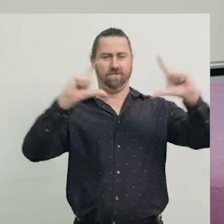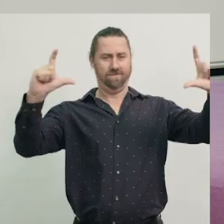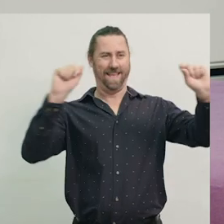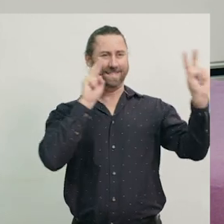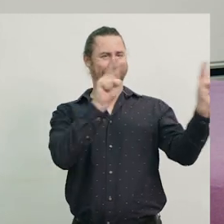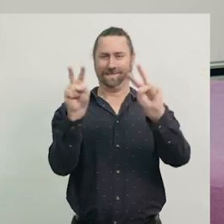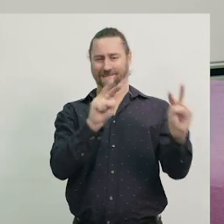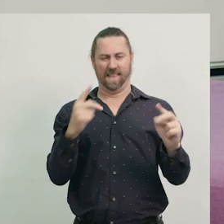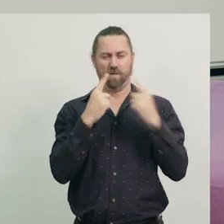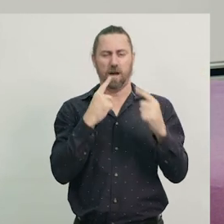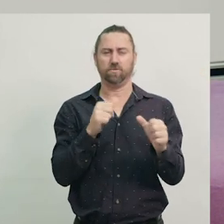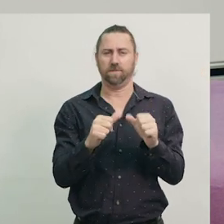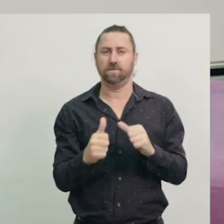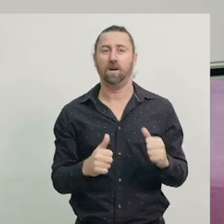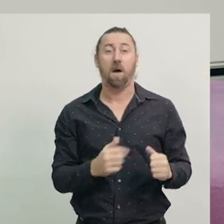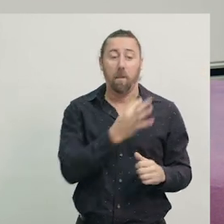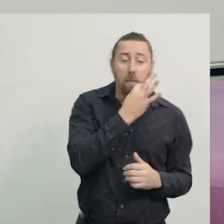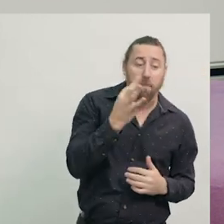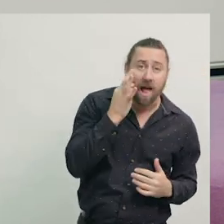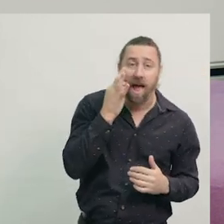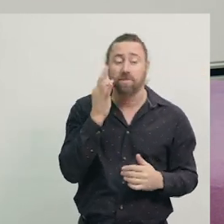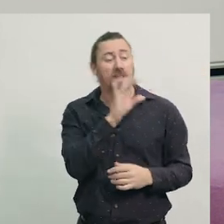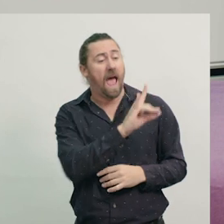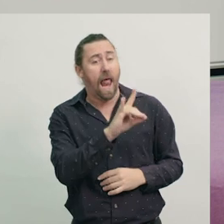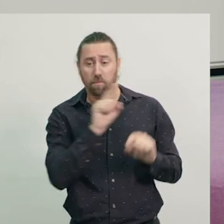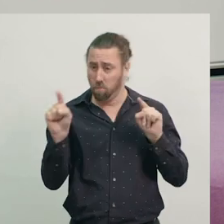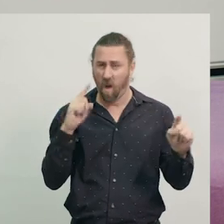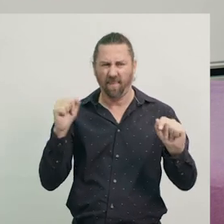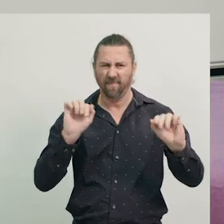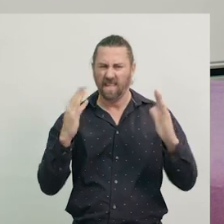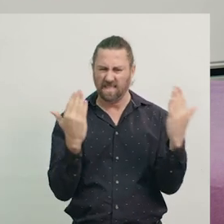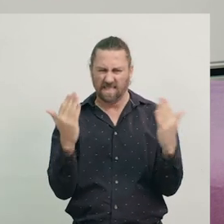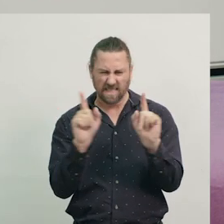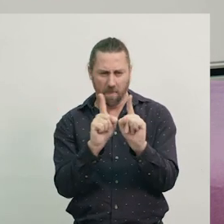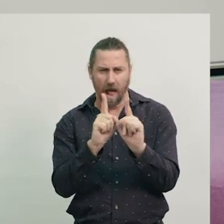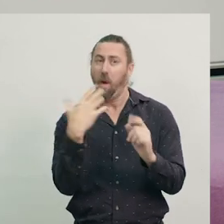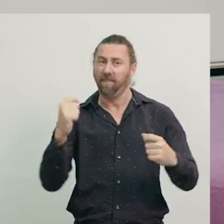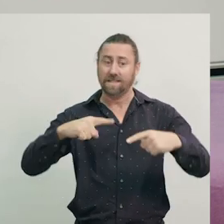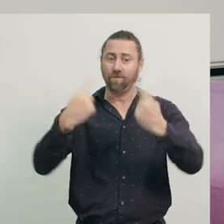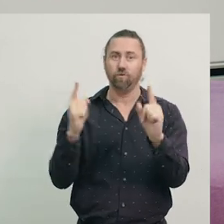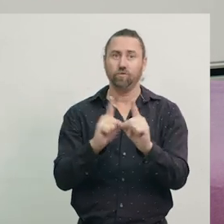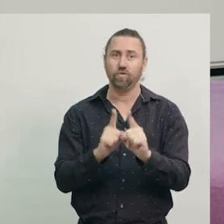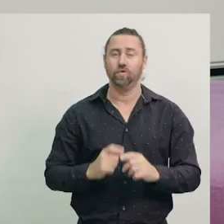And, plants and animals have life cycles that share some similarities, but have some differences.